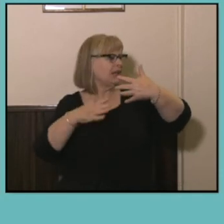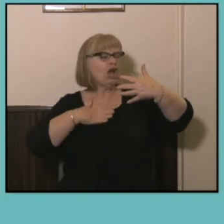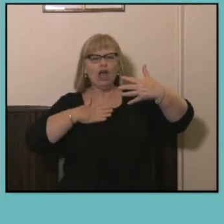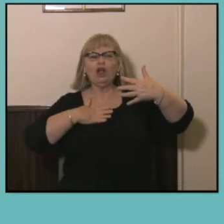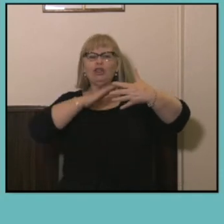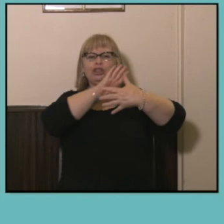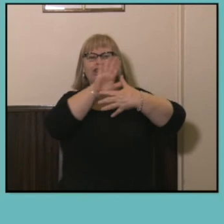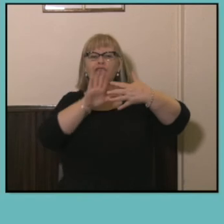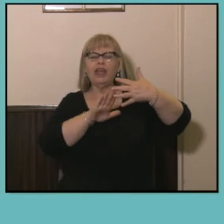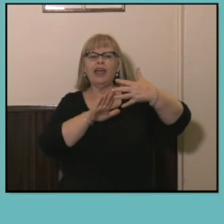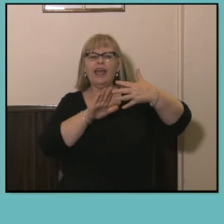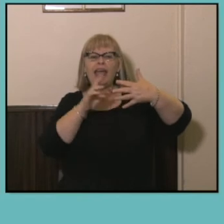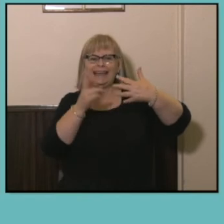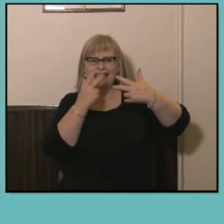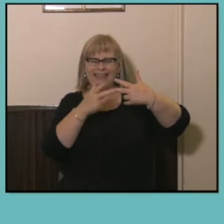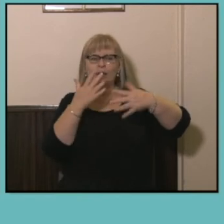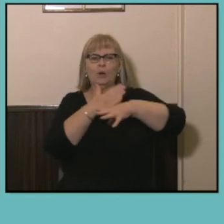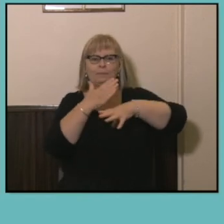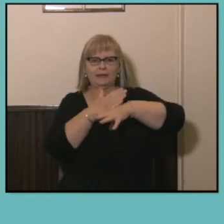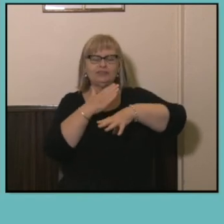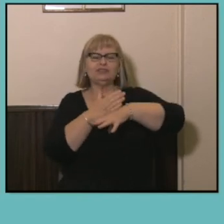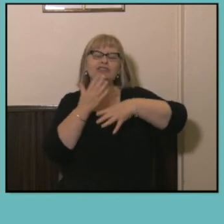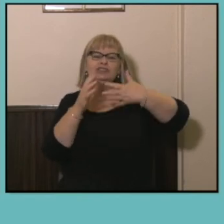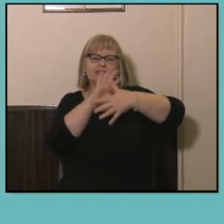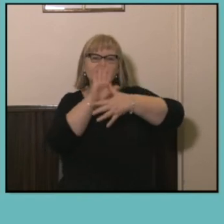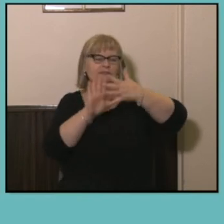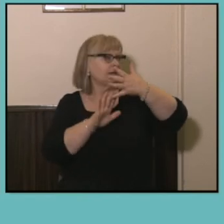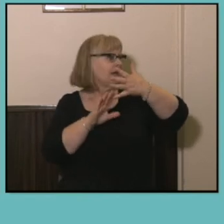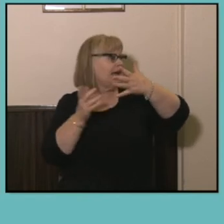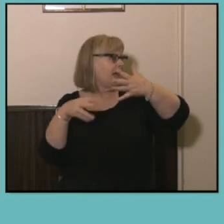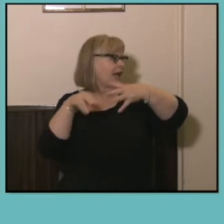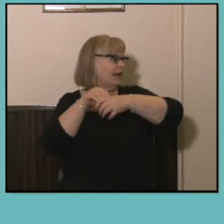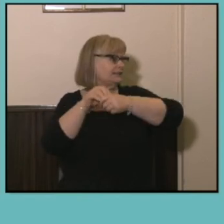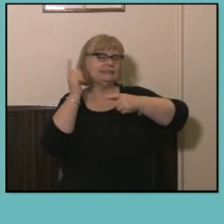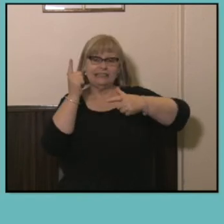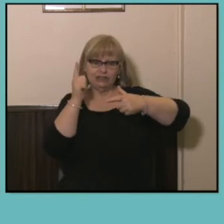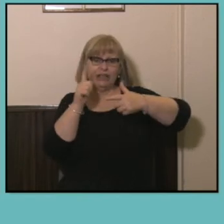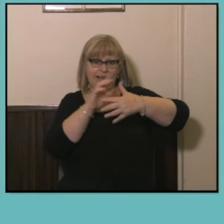of study and occupations unsurprisingly, and teaching comes out very strongly as